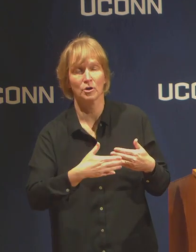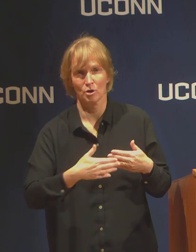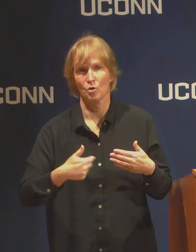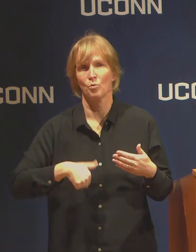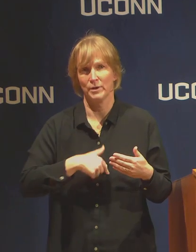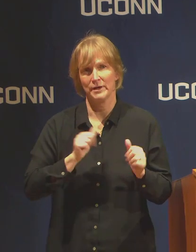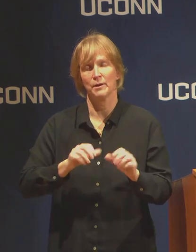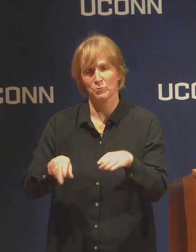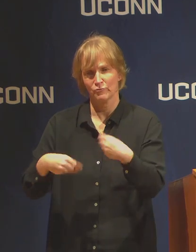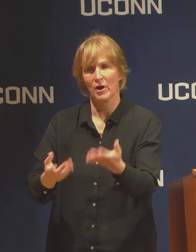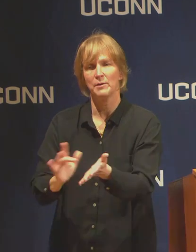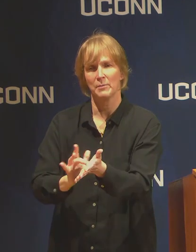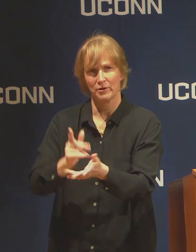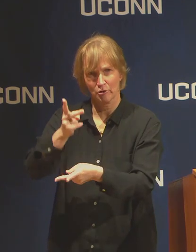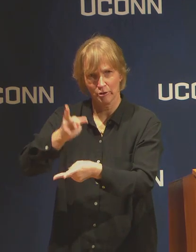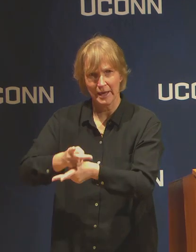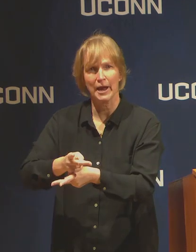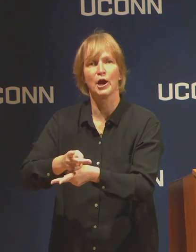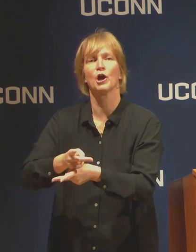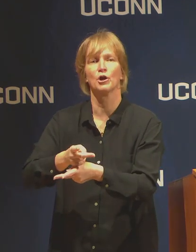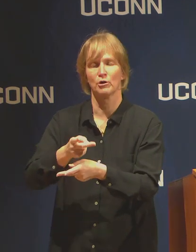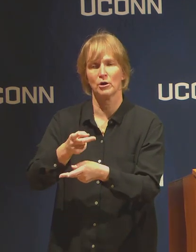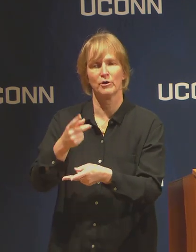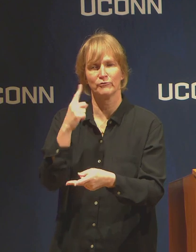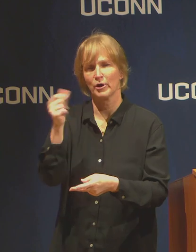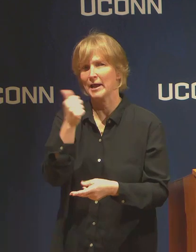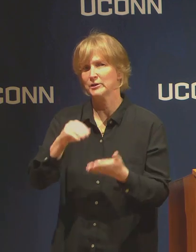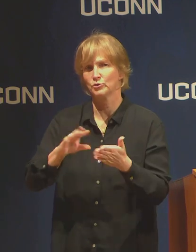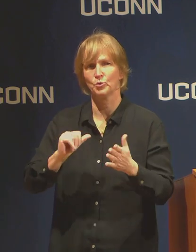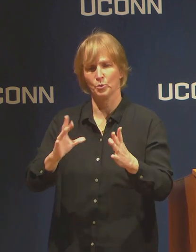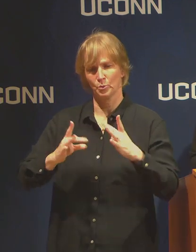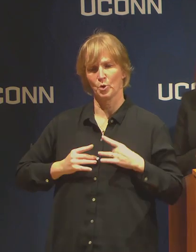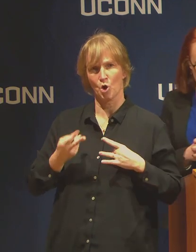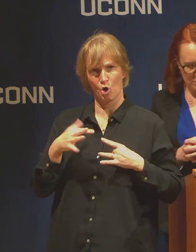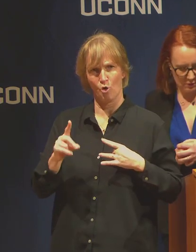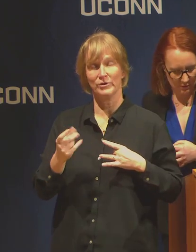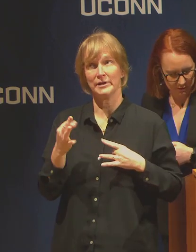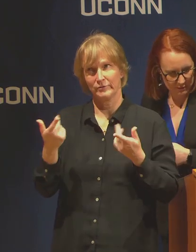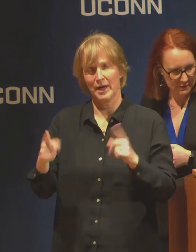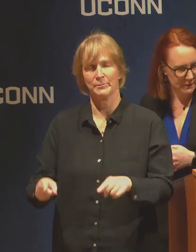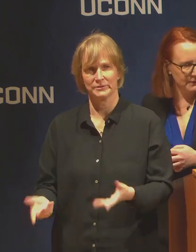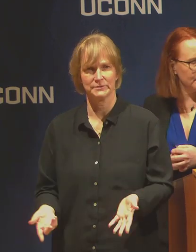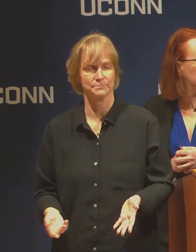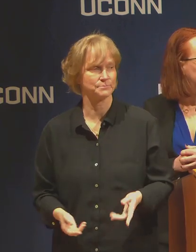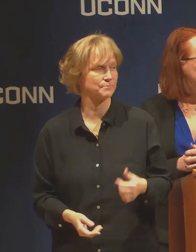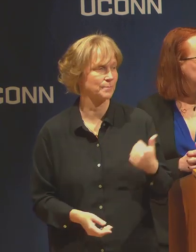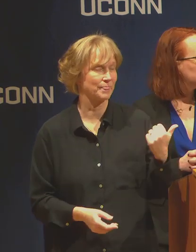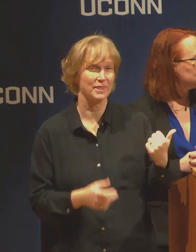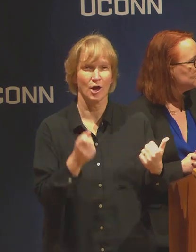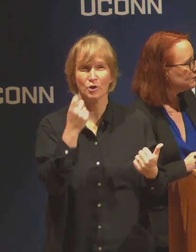our students should COVID 19 come to campus. There's a broader community here than just faculty,